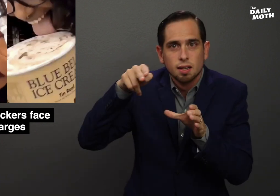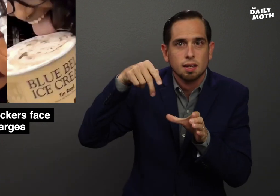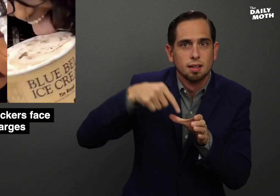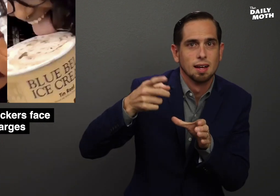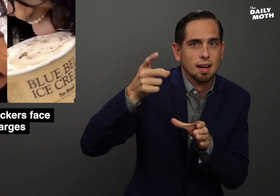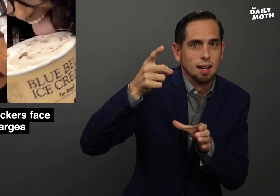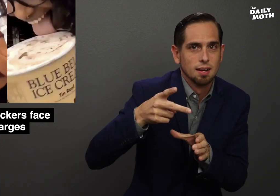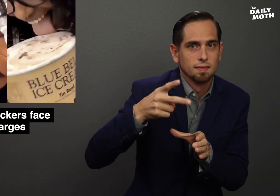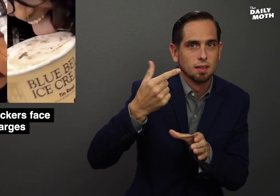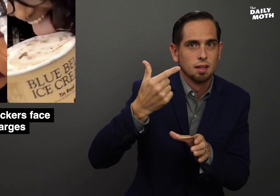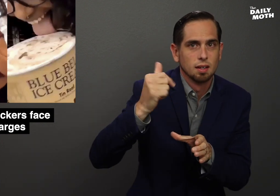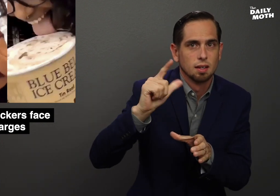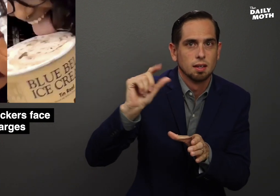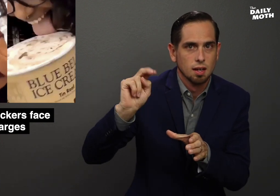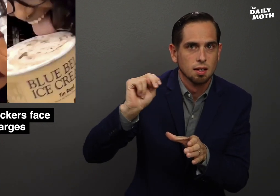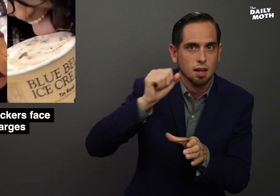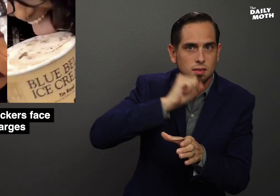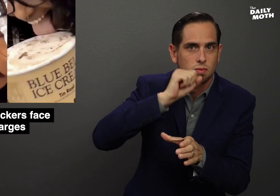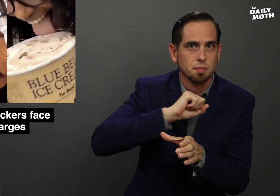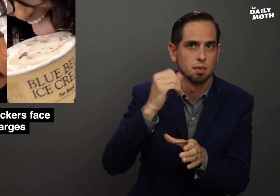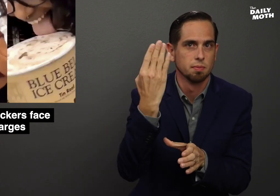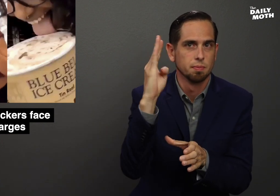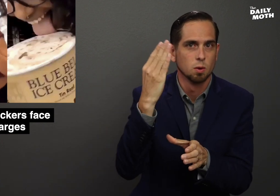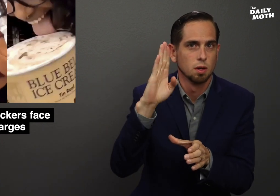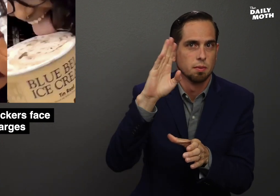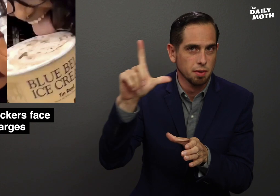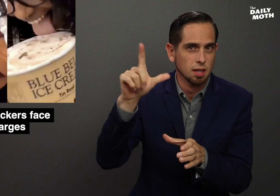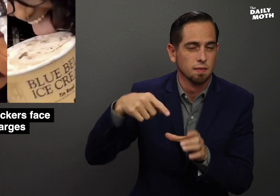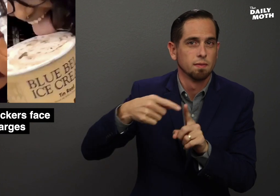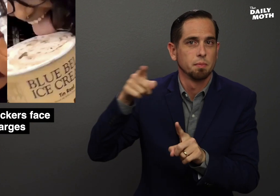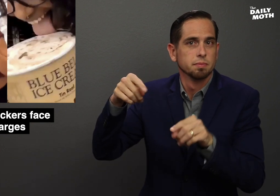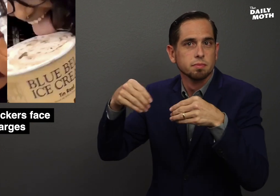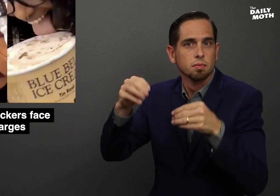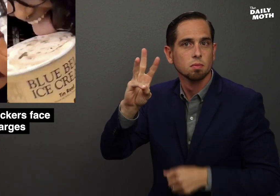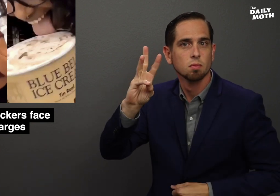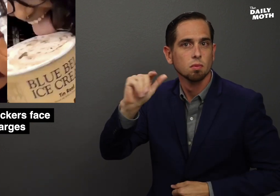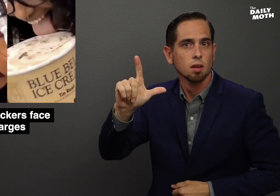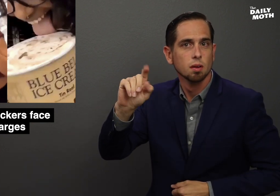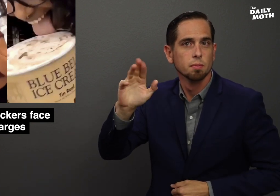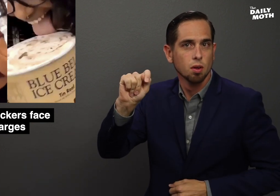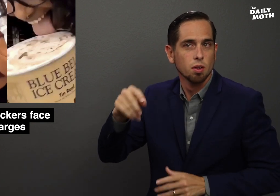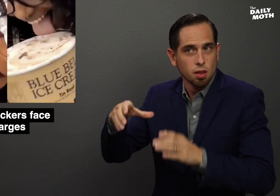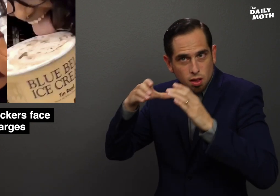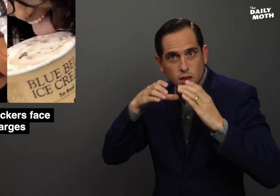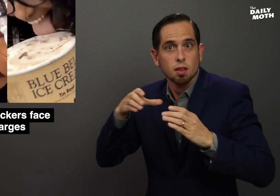a half gallon tub of Blue Bell ice cream from a Walmart